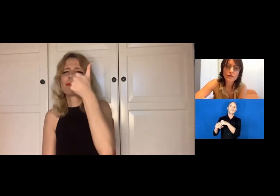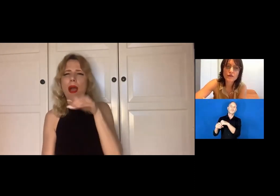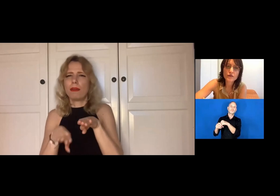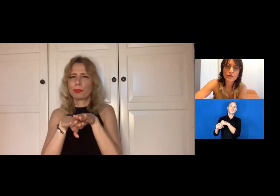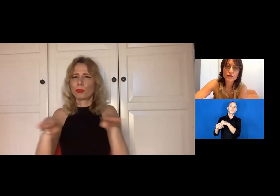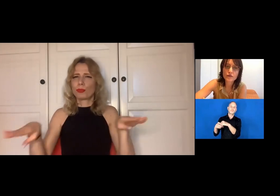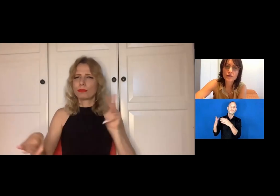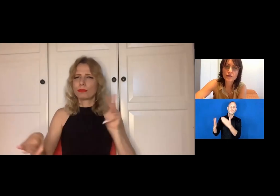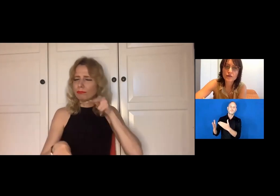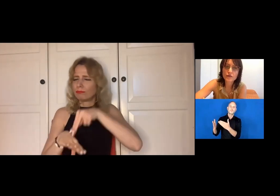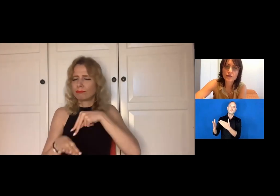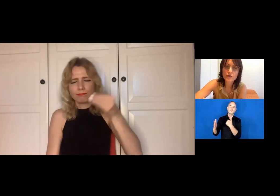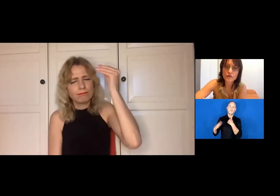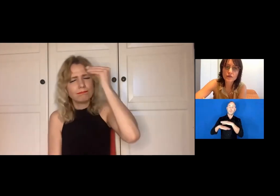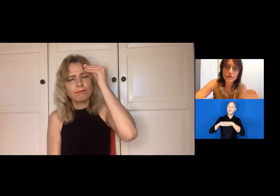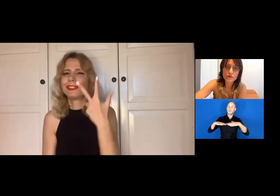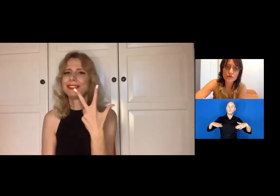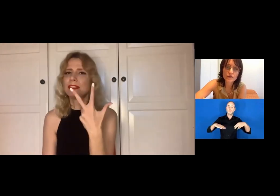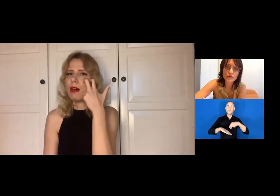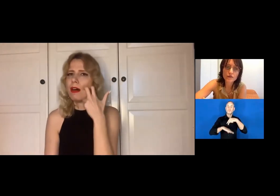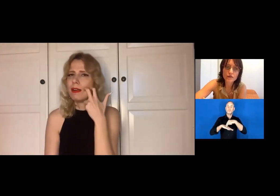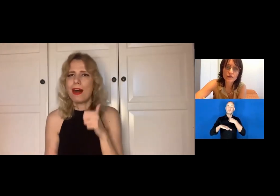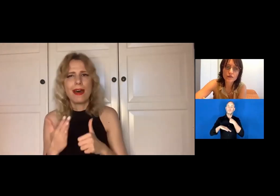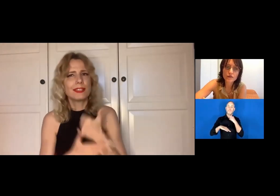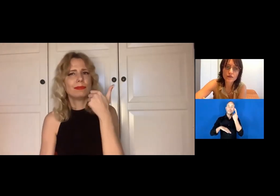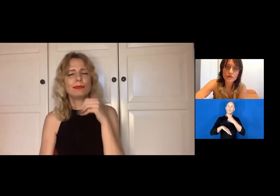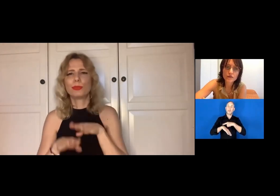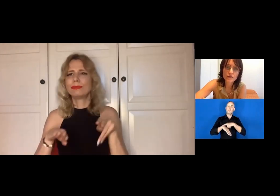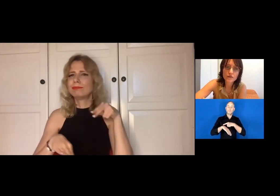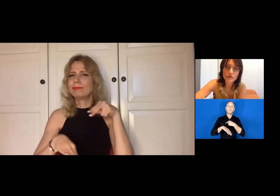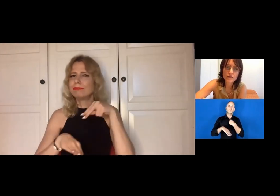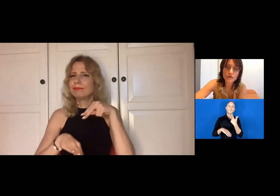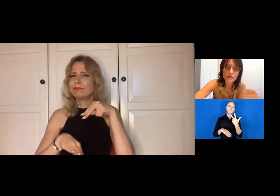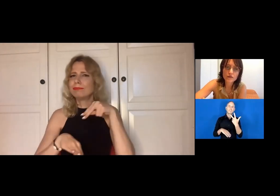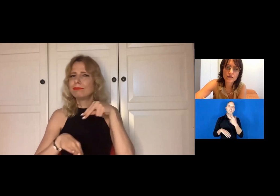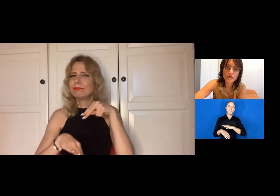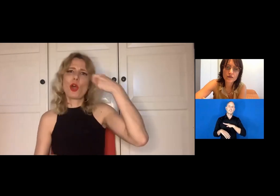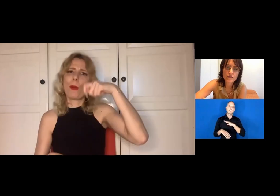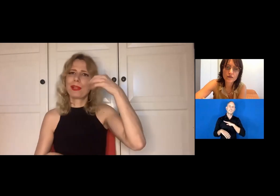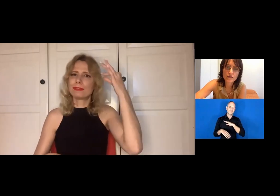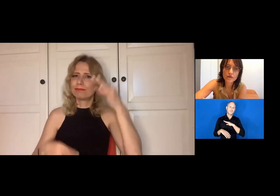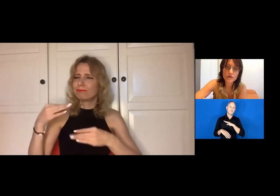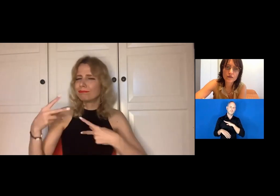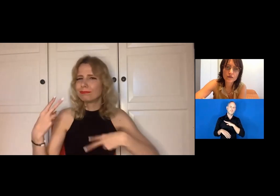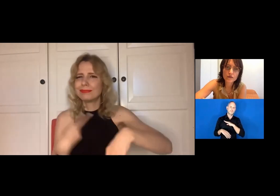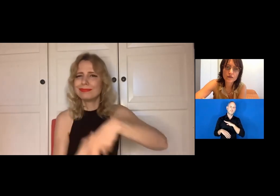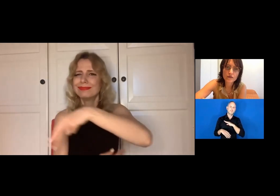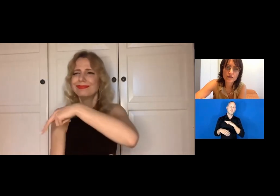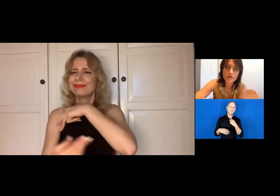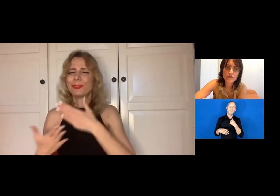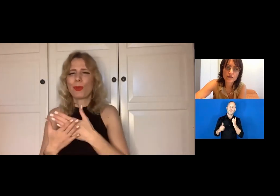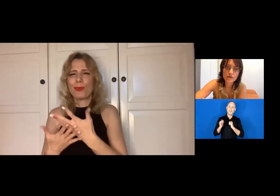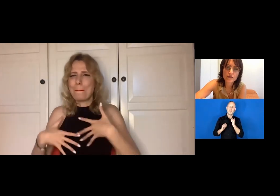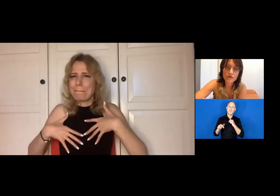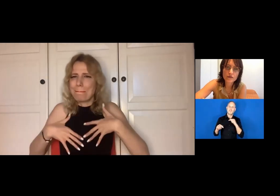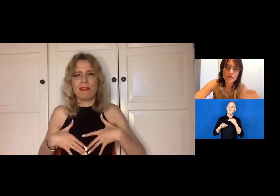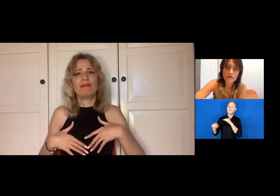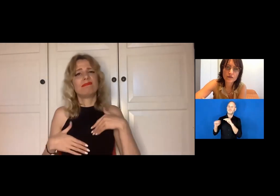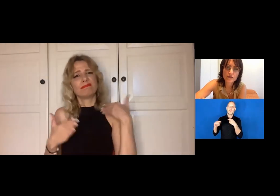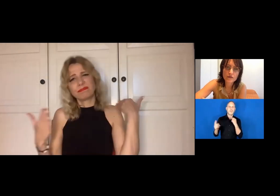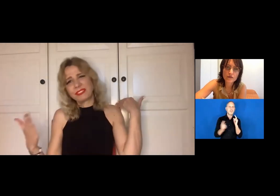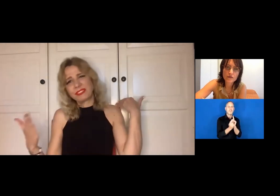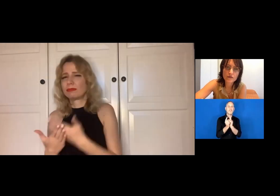The first time I remember I was standing on the stage was when I was three years old and I started dancing.